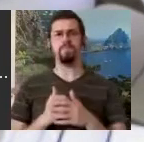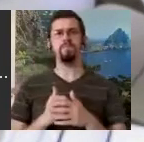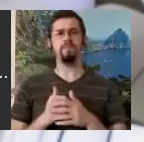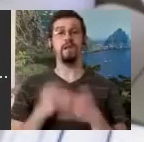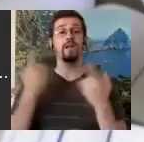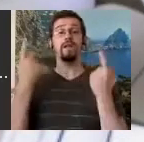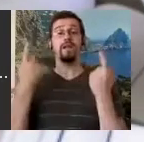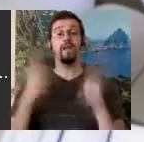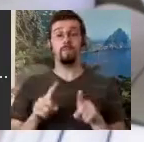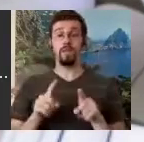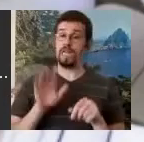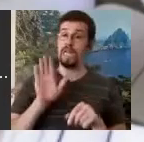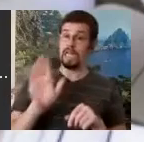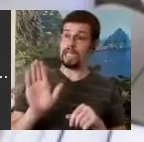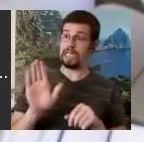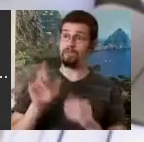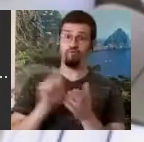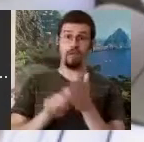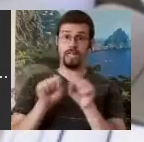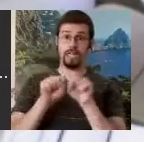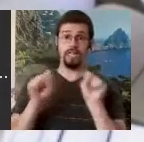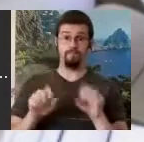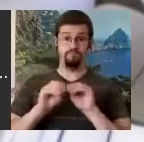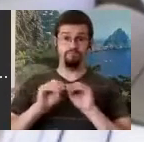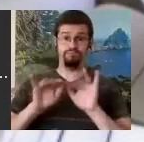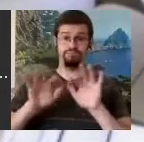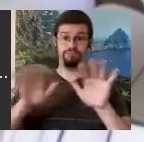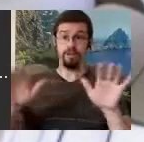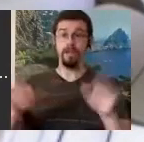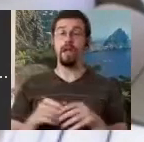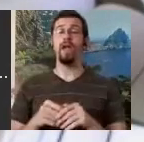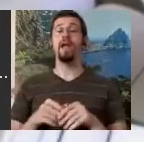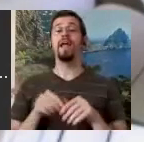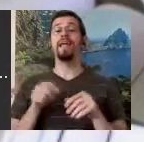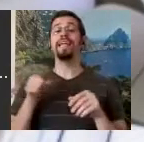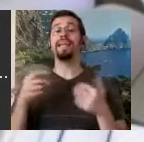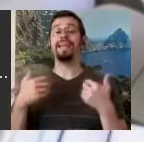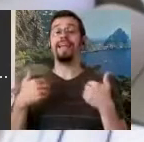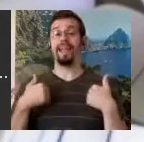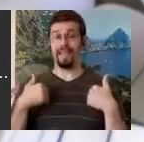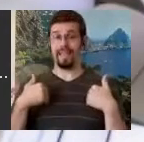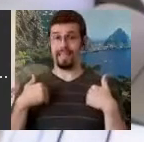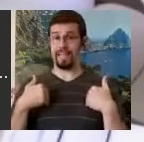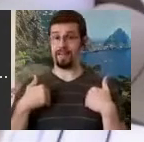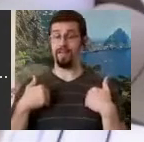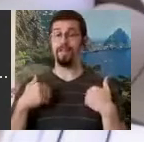really cute. He placed the stick figure drawings on a 5-lined staff. He even